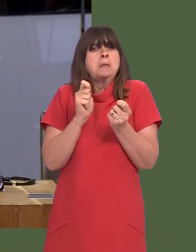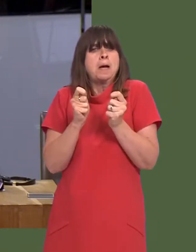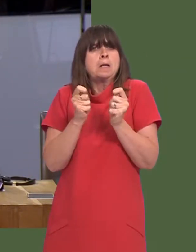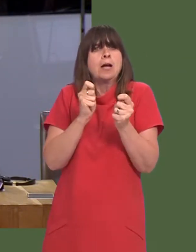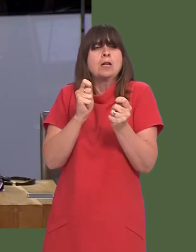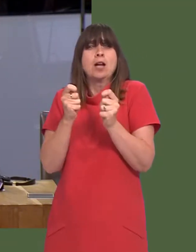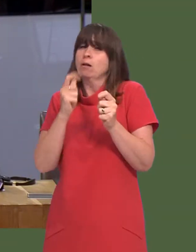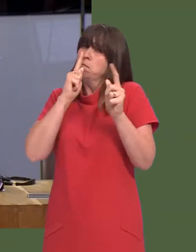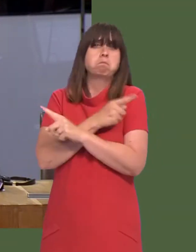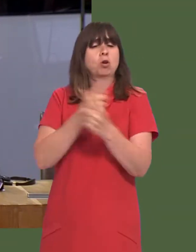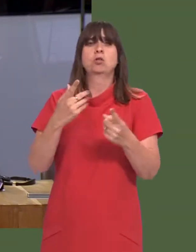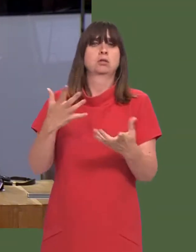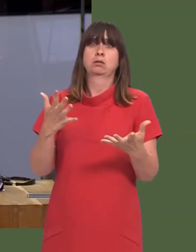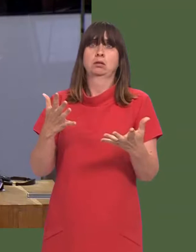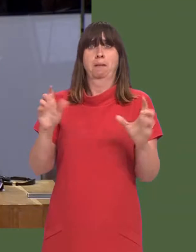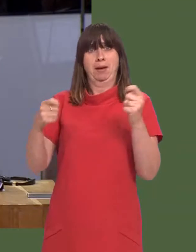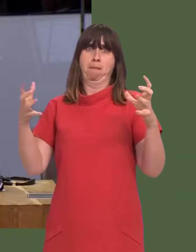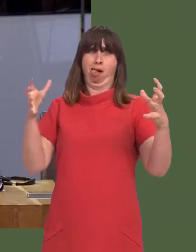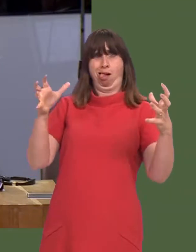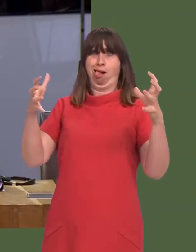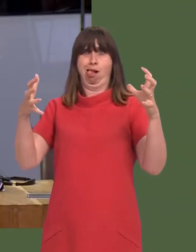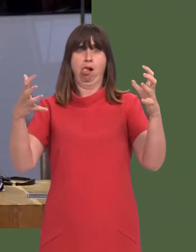be resolved by small, step-by-step changes.í Andrew R.T.